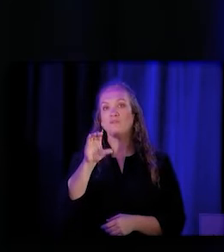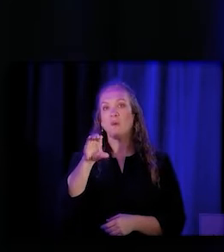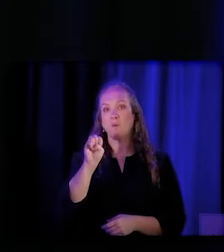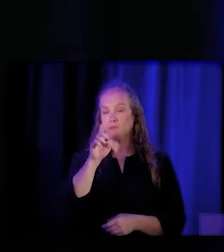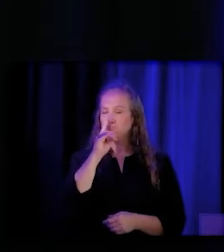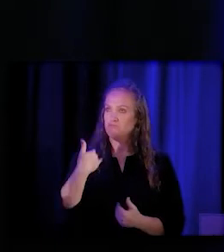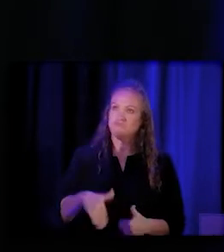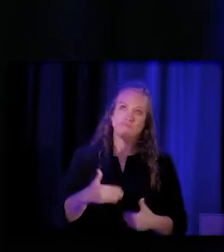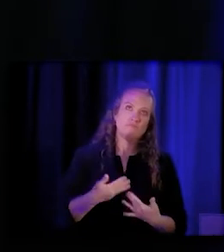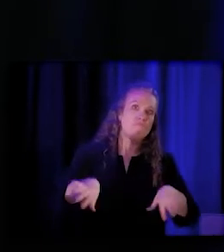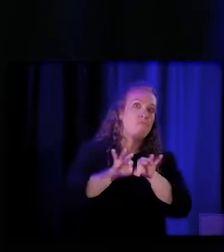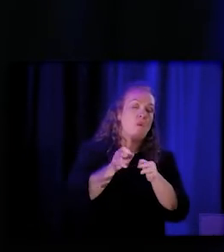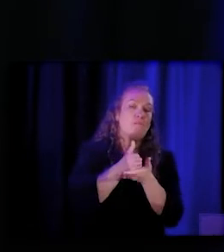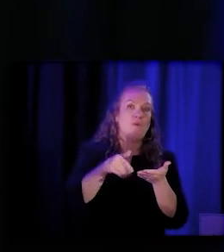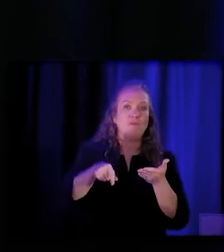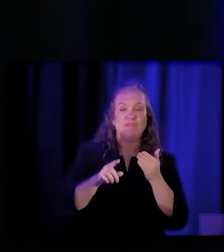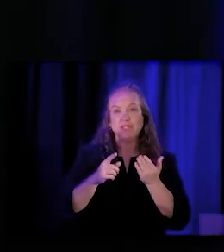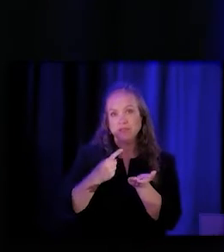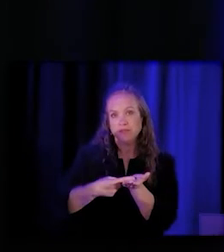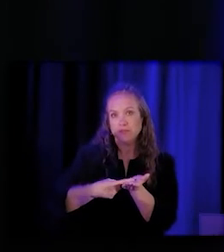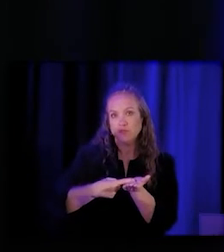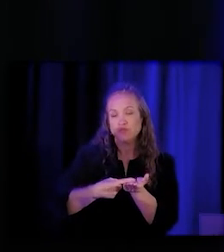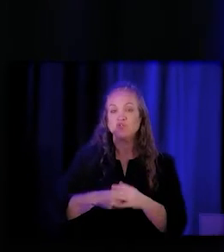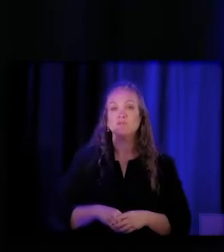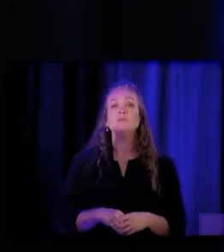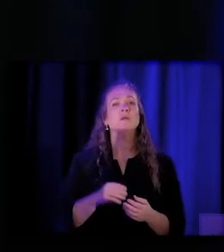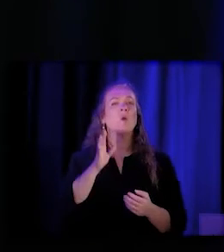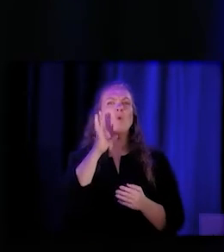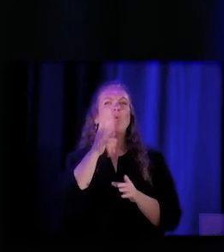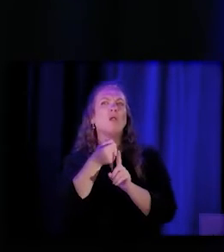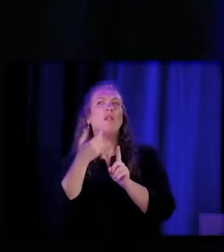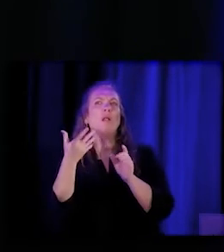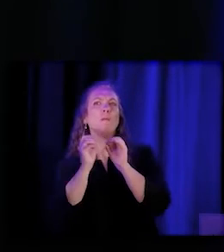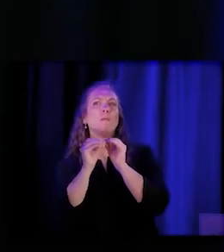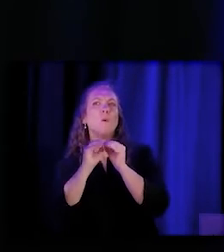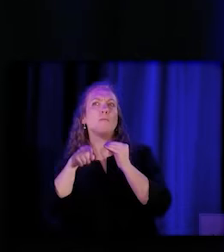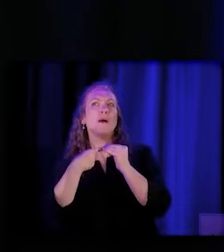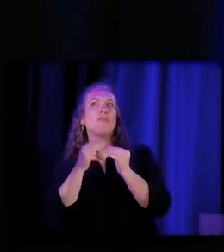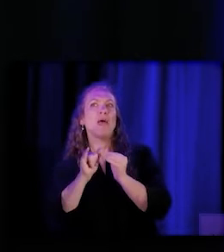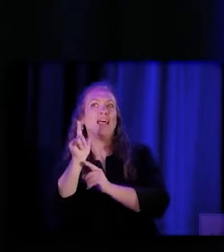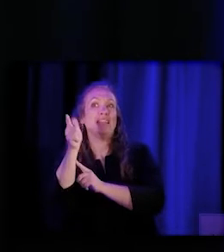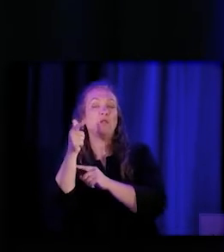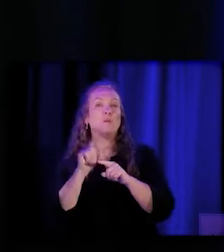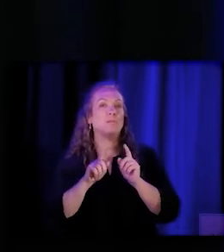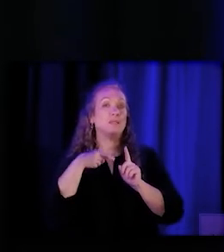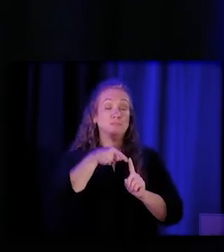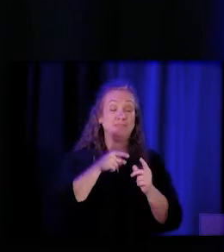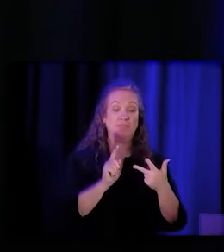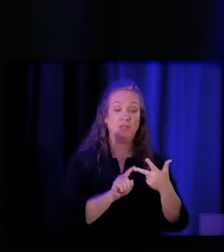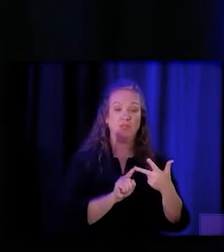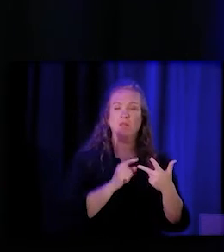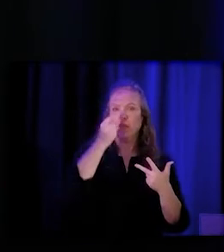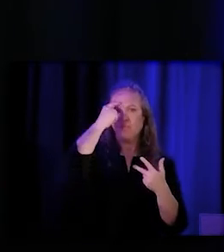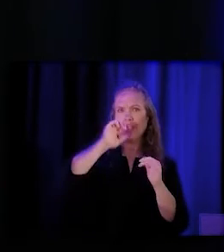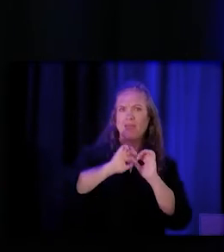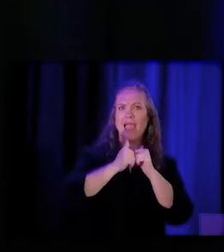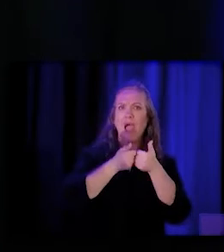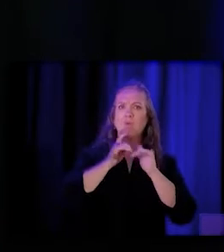and I think we'll talk about it a little bit more later, but thinking about how we can support standing up a workforce